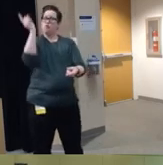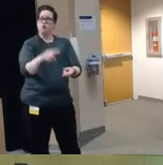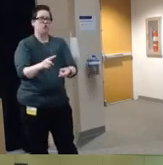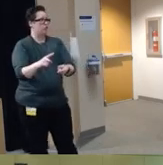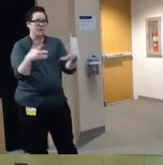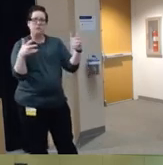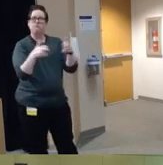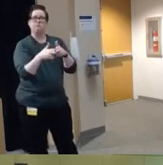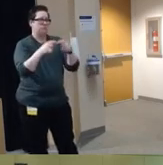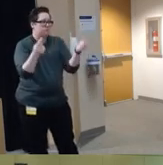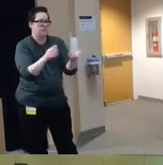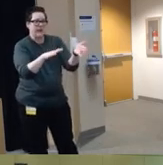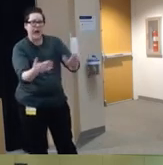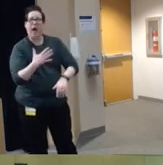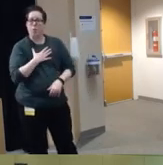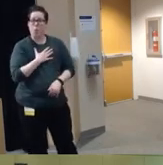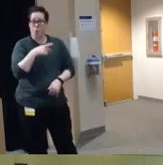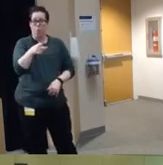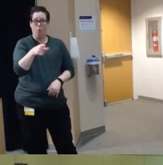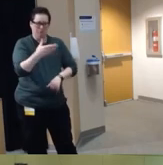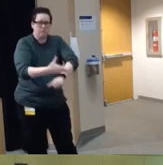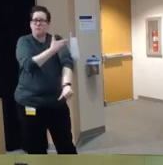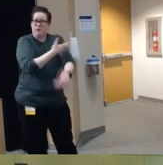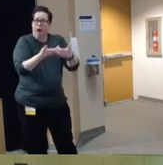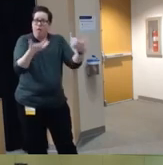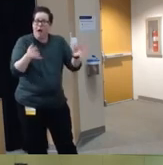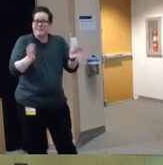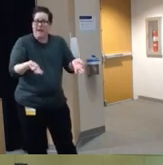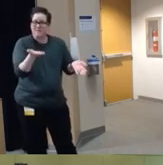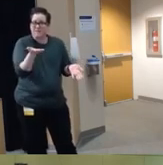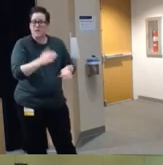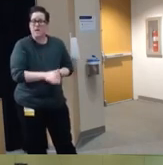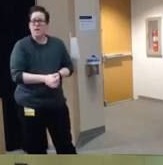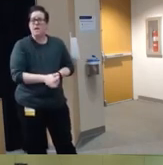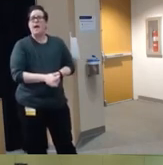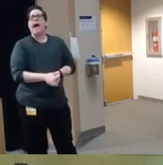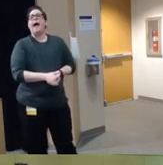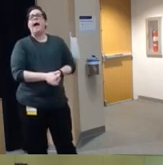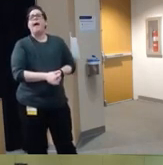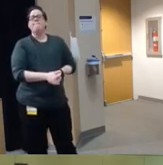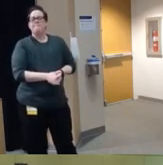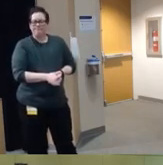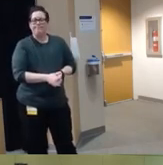and as you can see there there really was um tremendous progress made um you know the the this